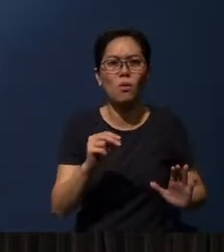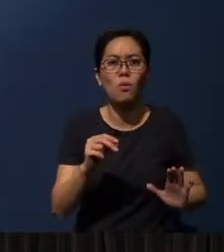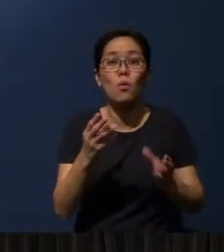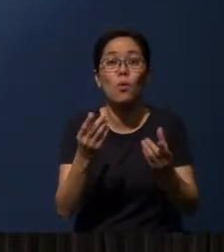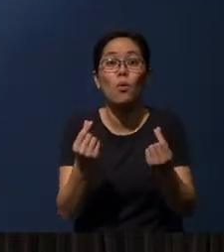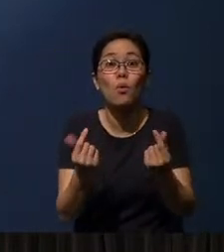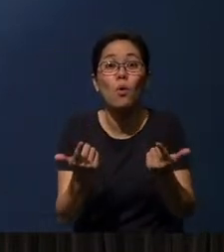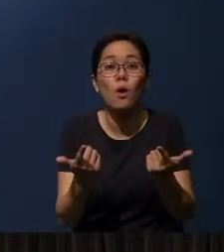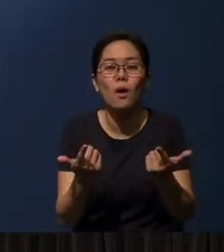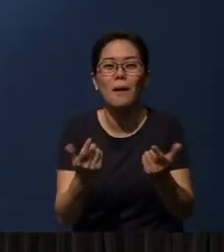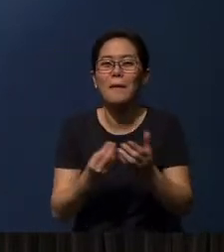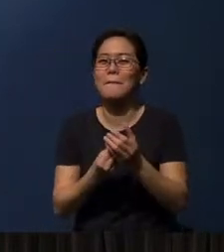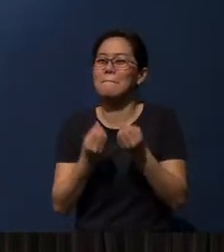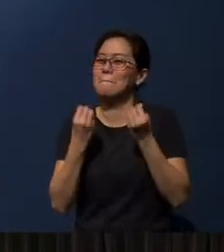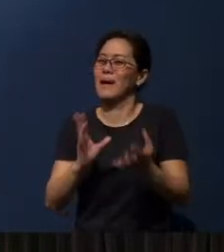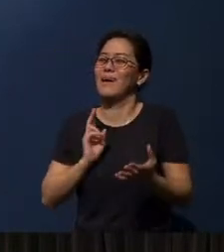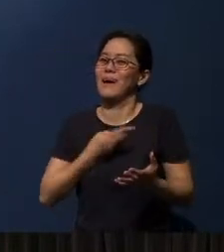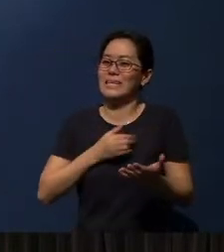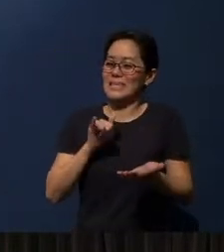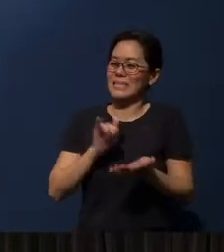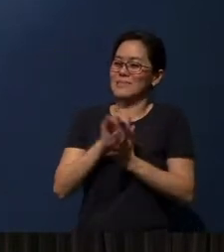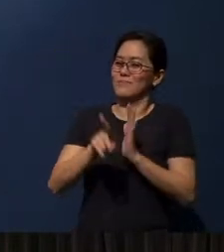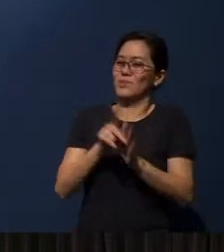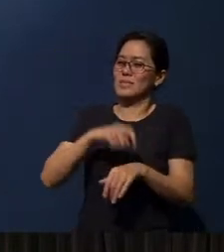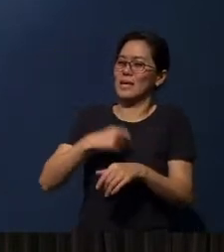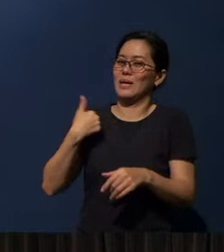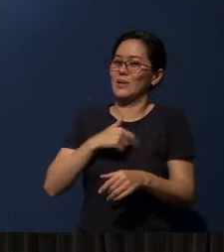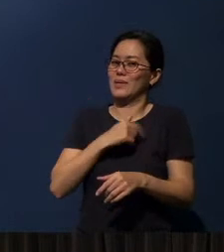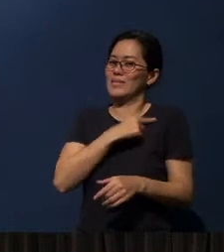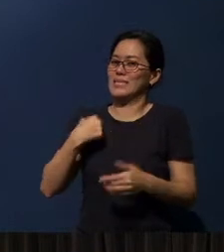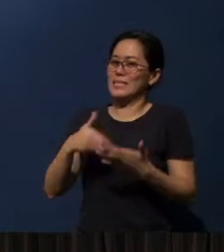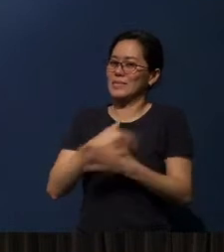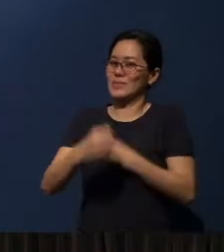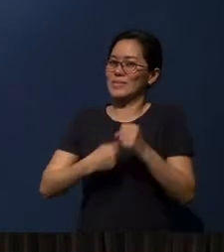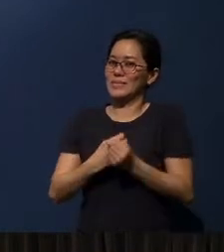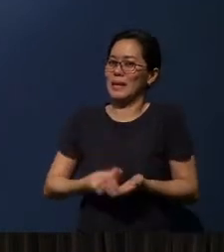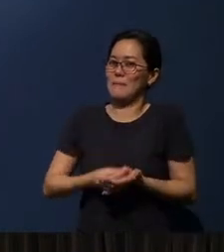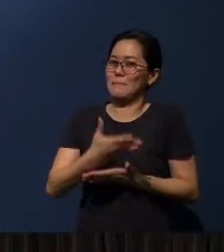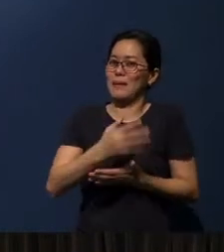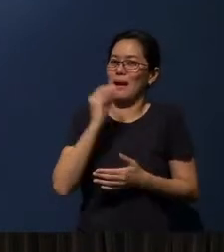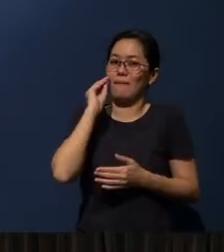Many of us buy flowers during this period of time for Chinese New Year. What do you do?